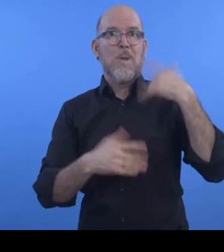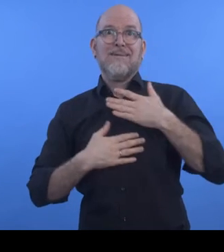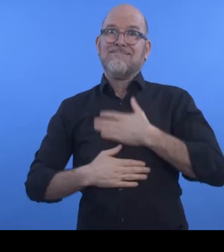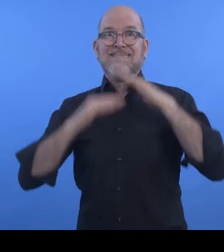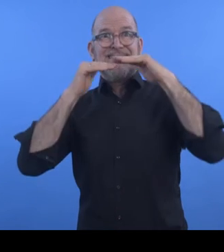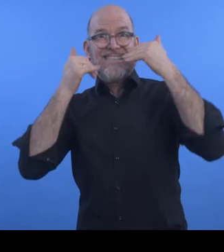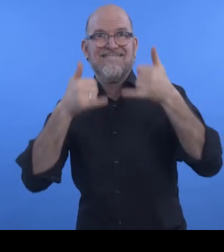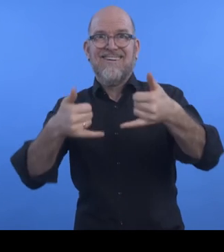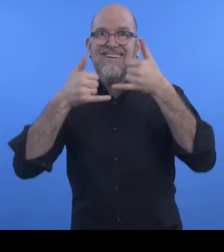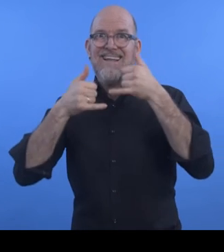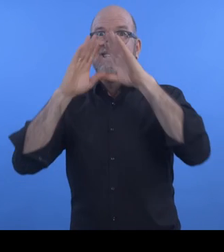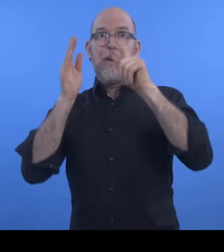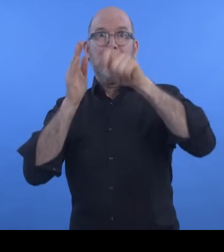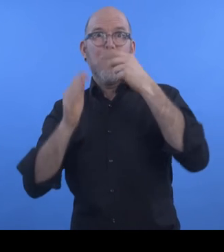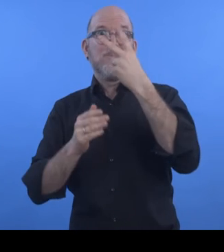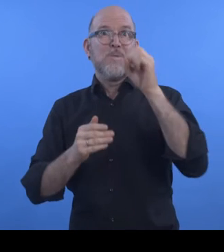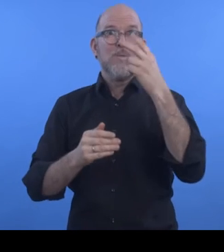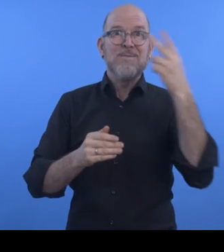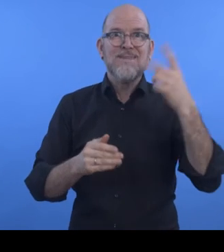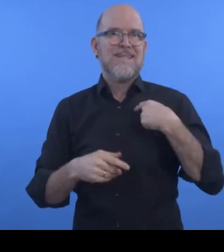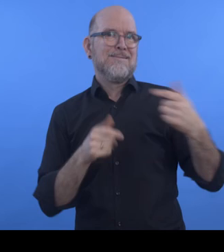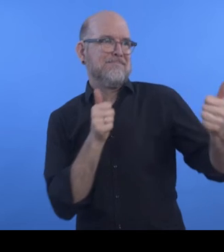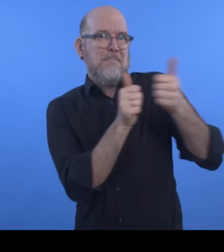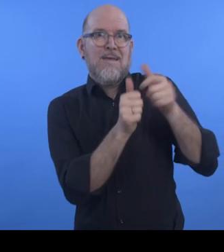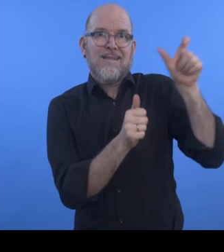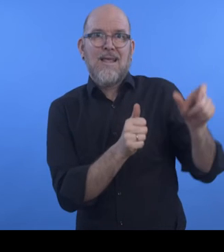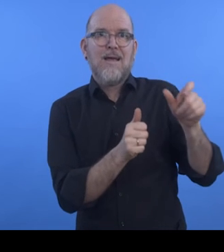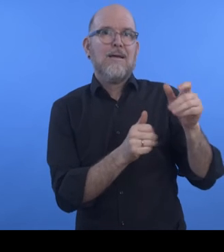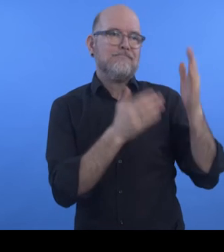Congratulations for partners UBER for their work in providing